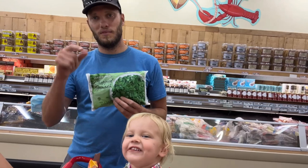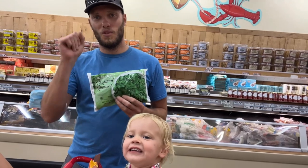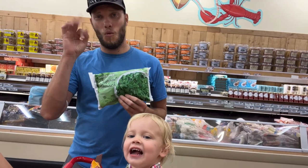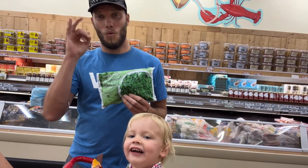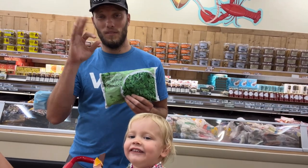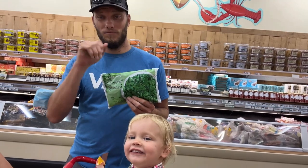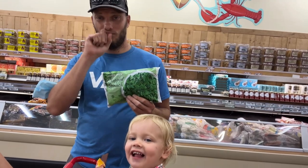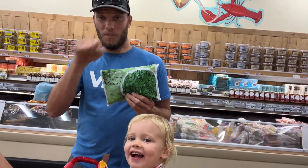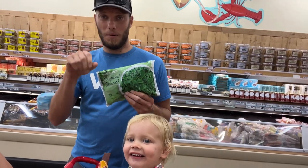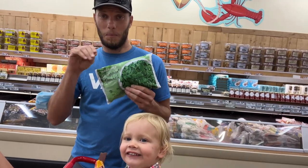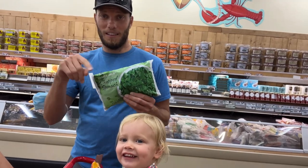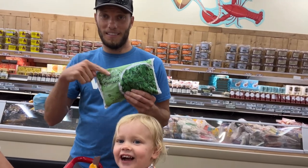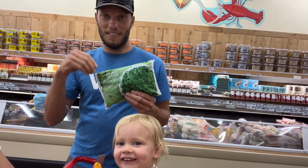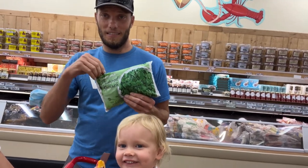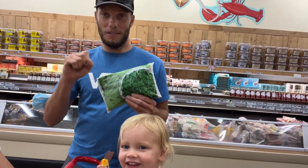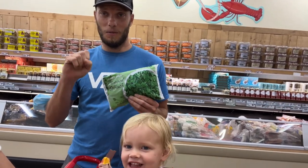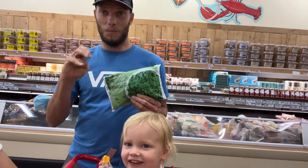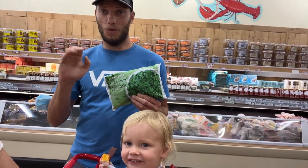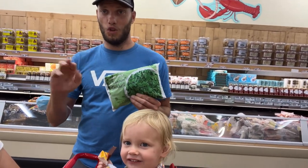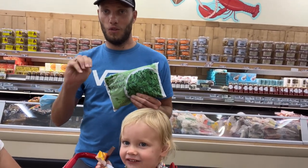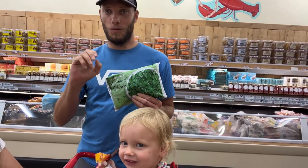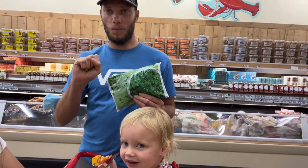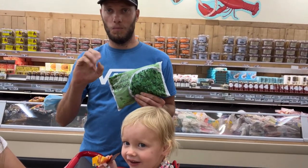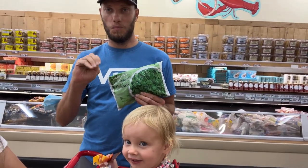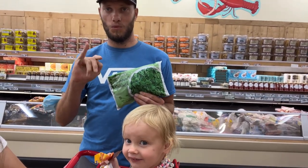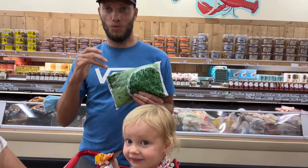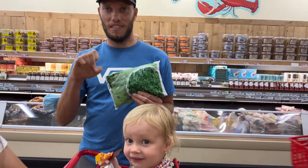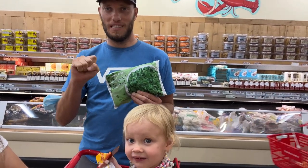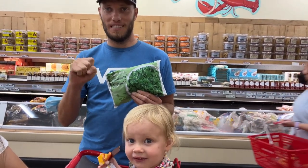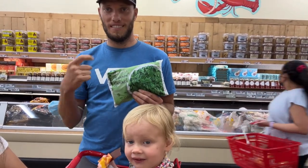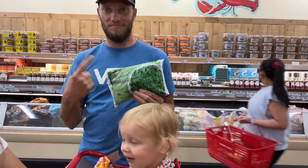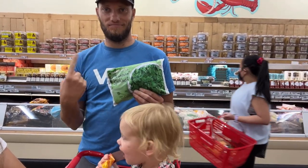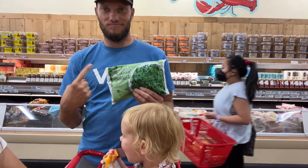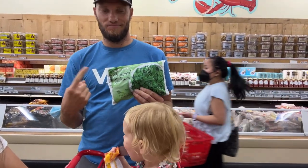Courtney loves putting this in her smoothies!